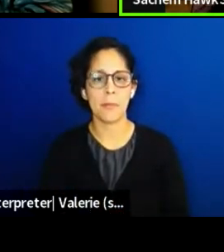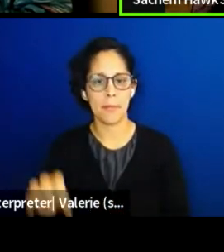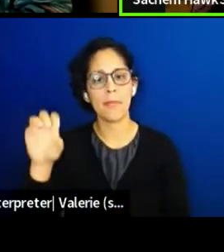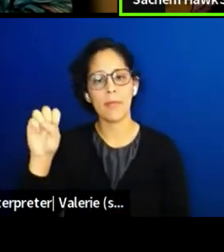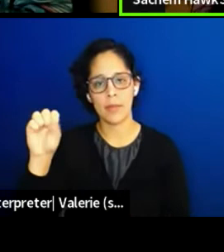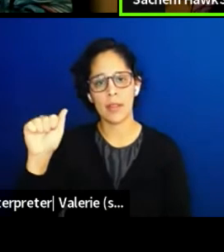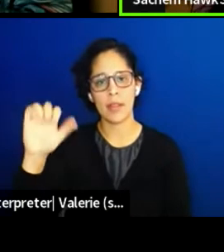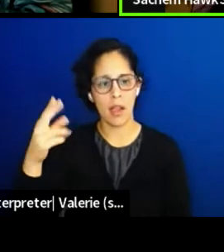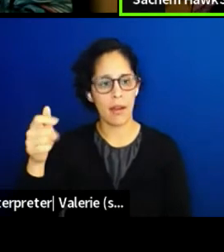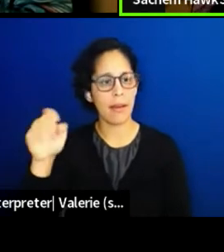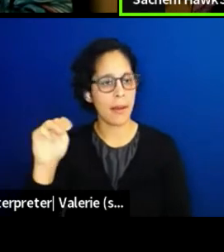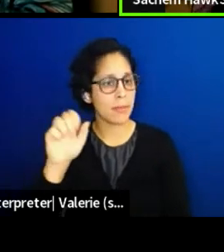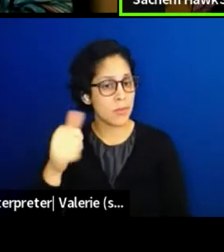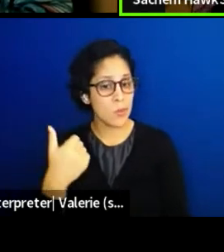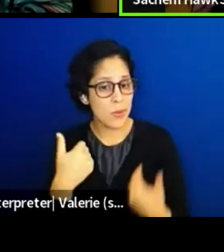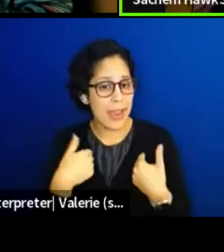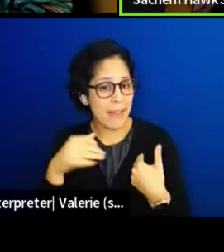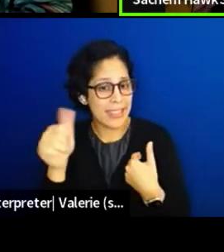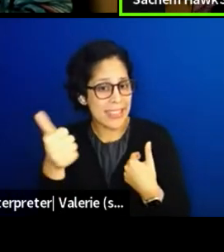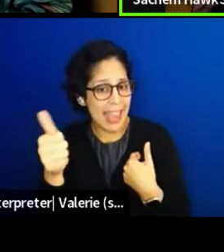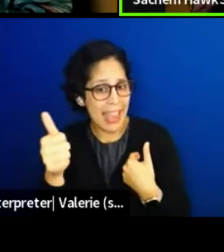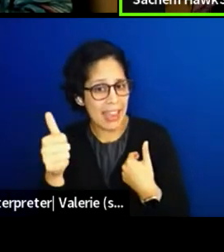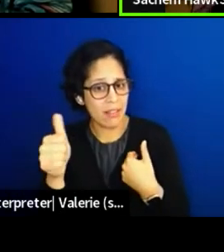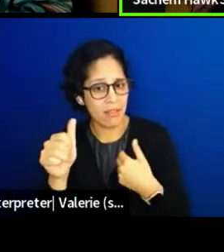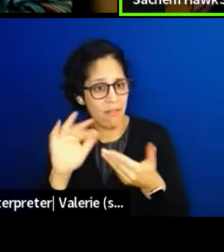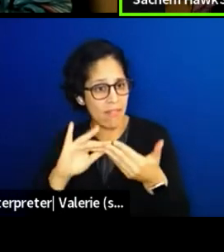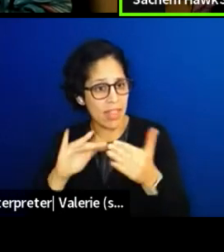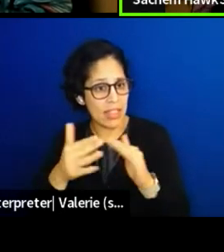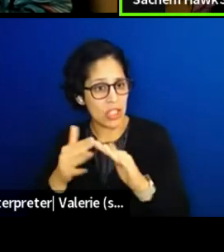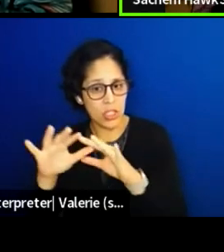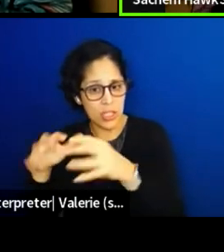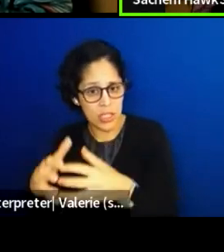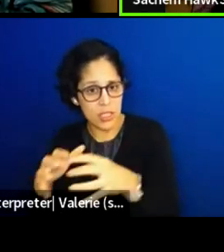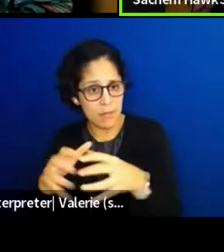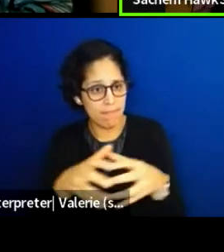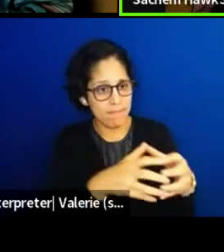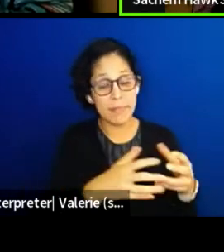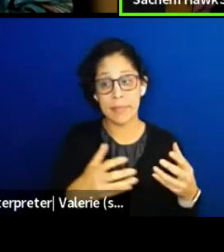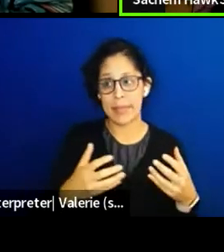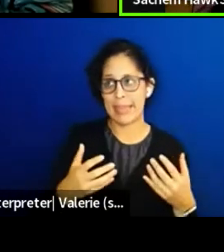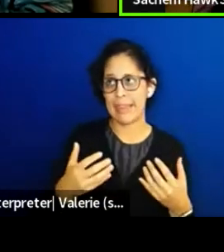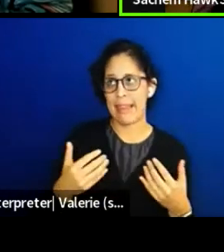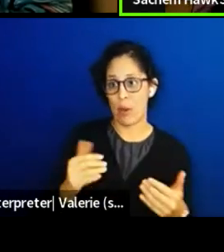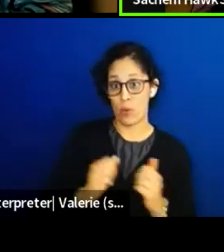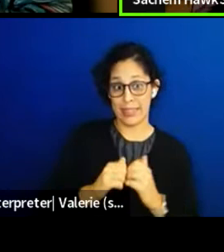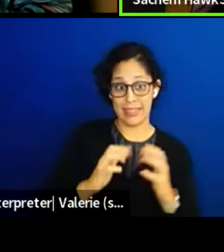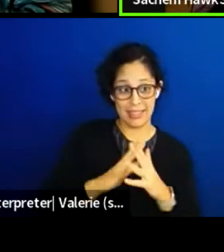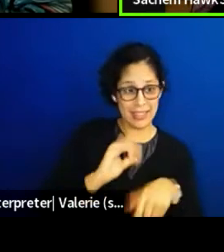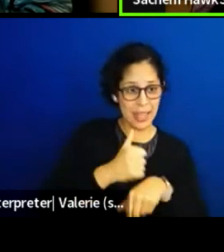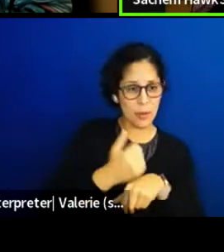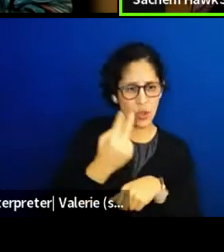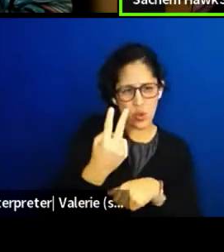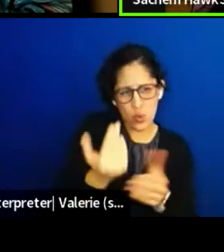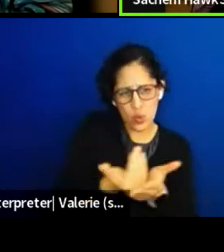is the newest village that we established two years ago. It was a dream for quite a few years.